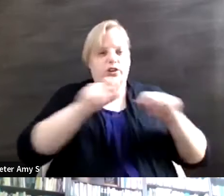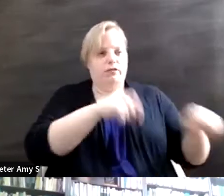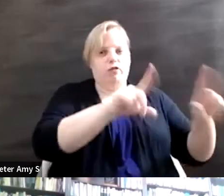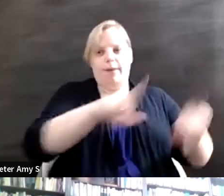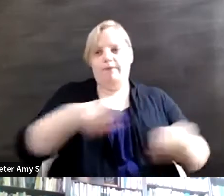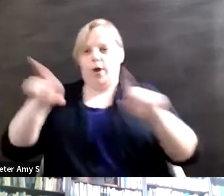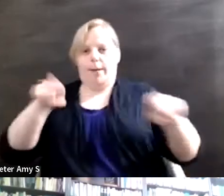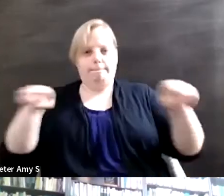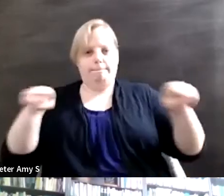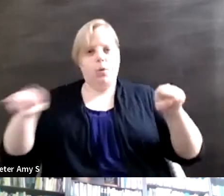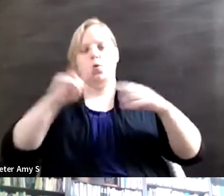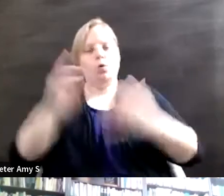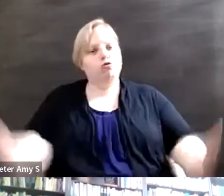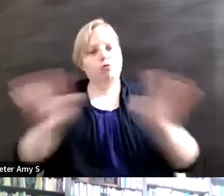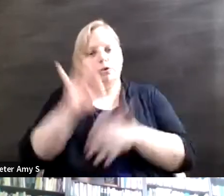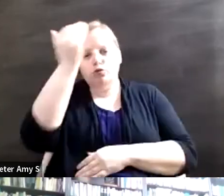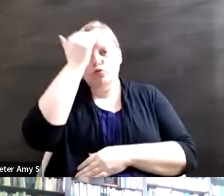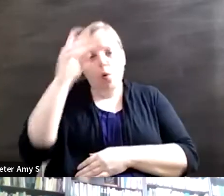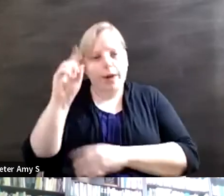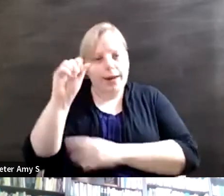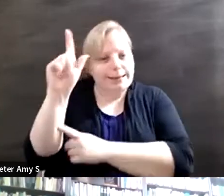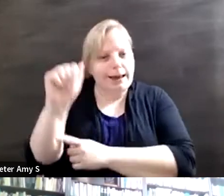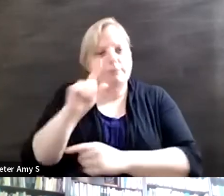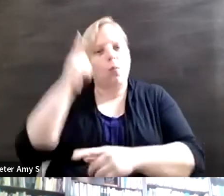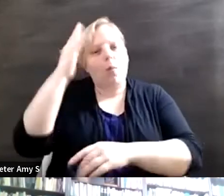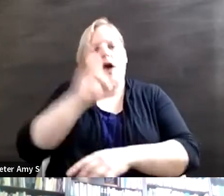to know about the ADA and why it was actually passive bipartisan support. So I guess my